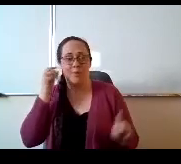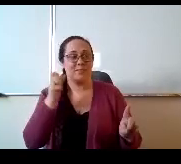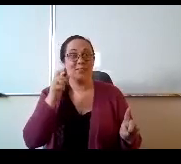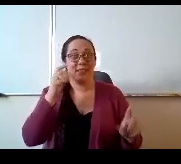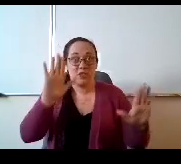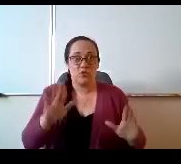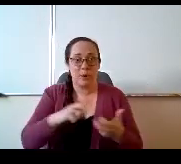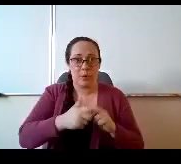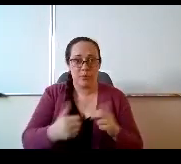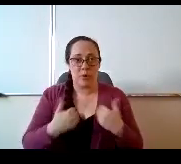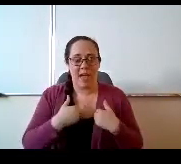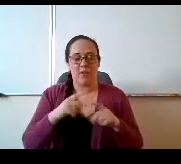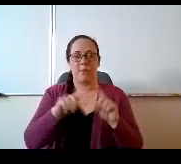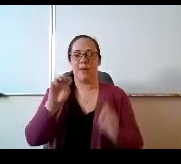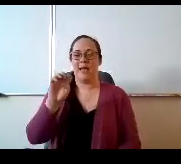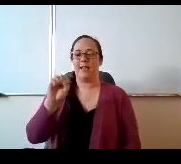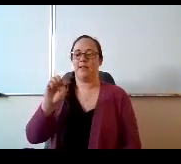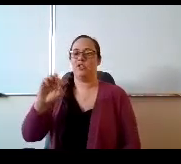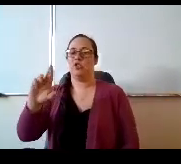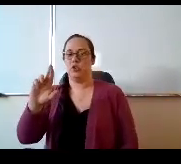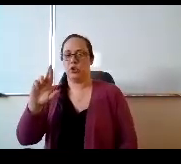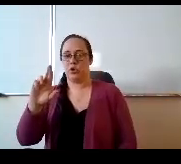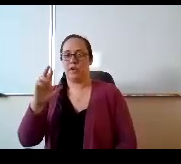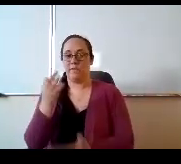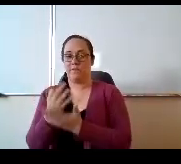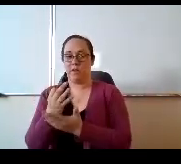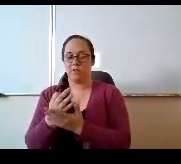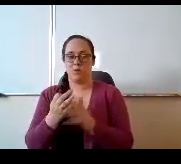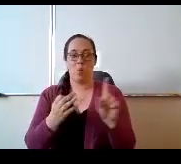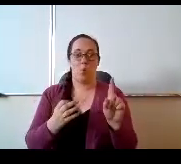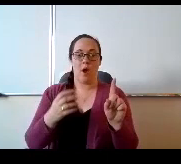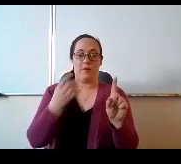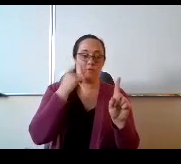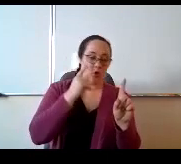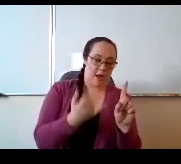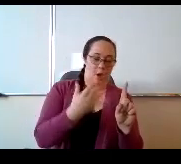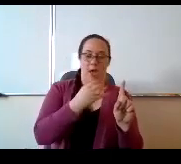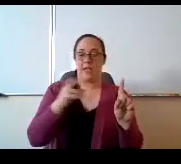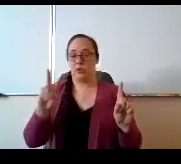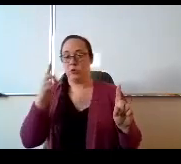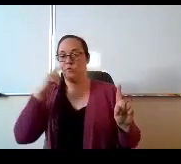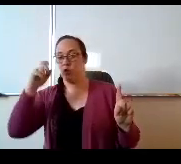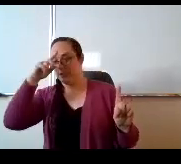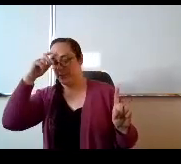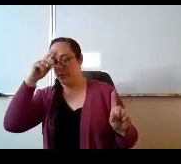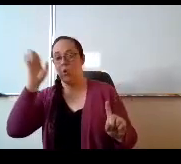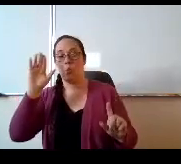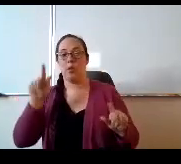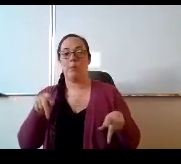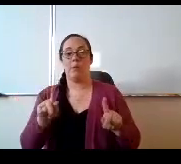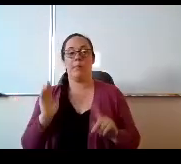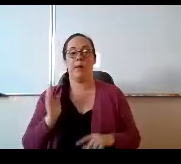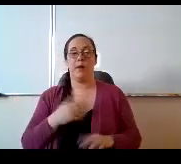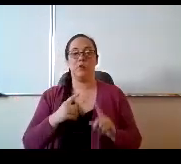is the Esser funds S or one right now S or two for the summer is going to allow for us to compensate teachers for